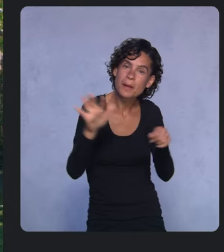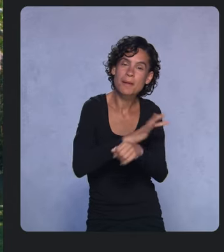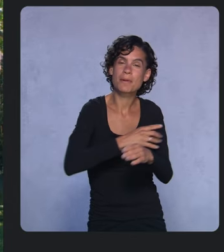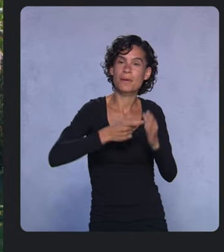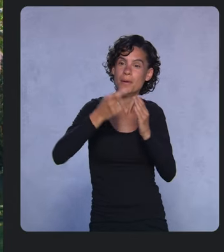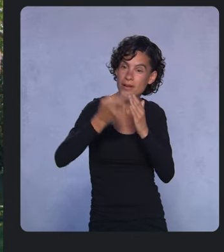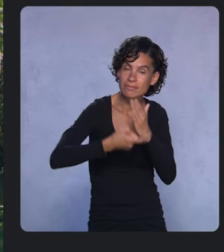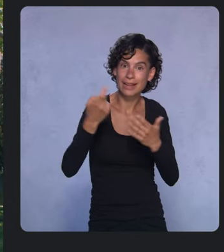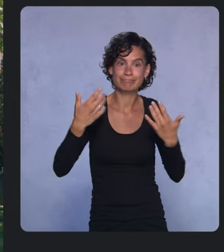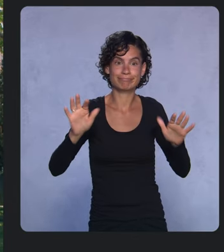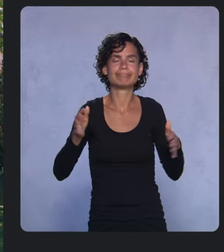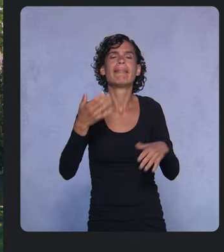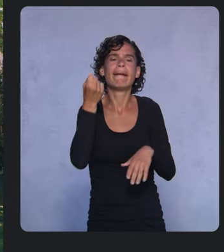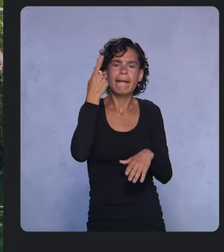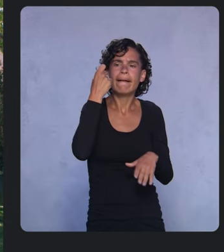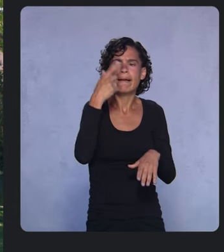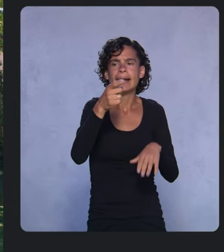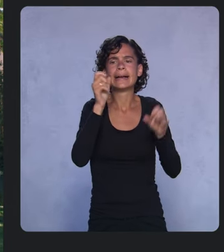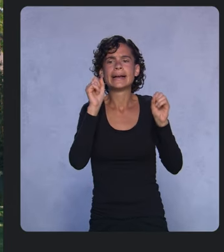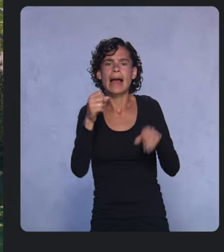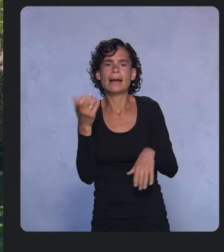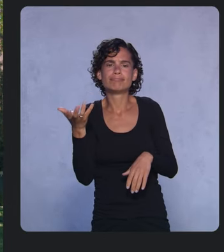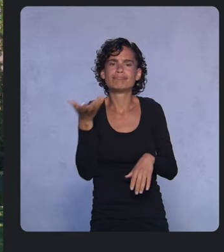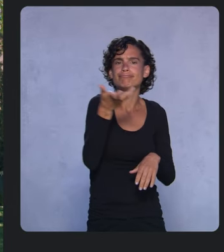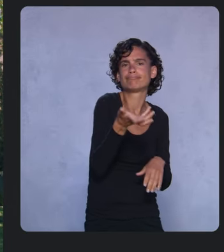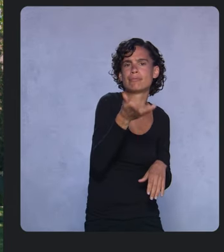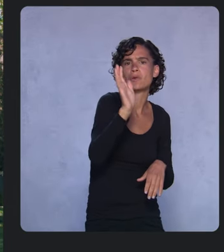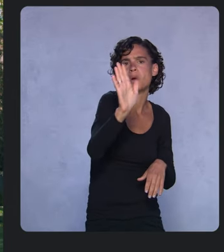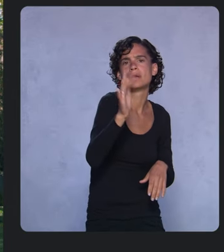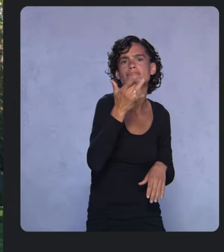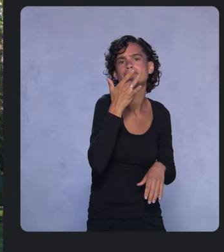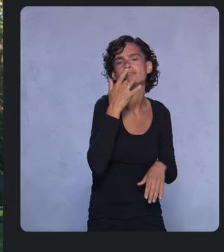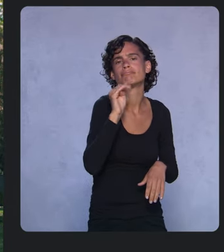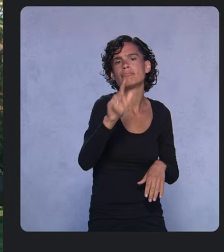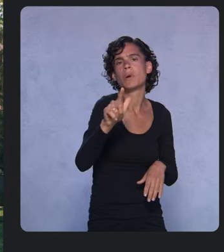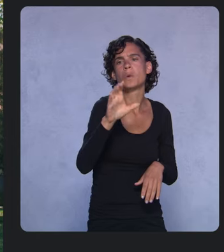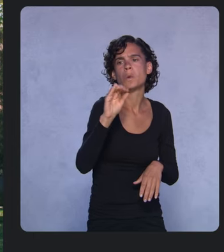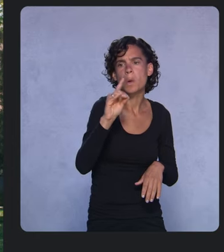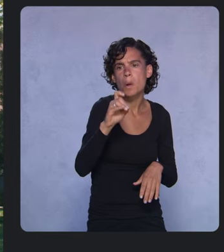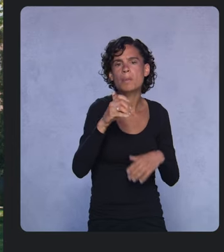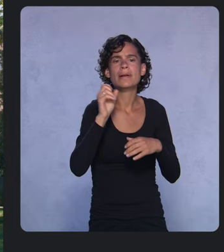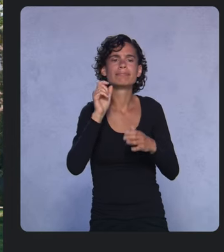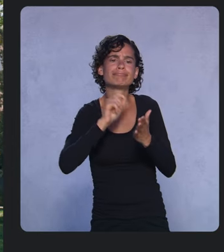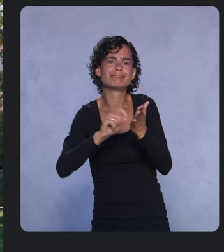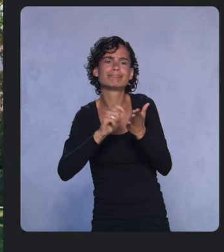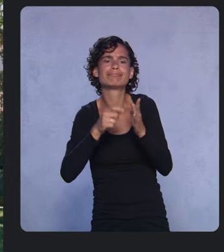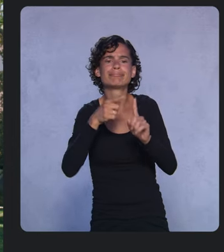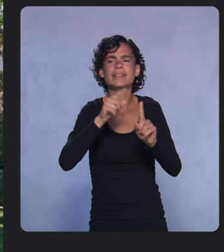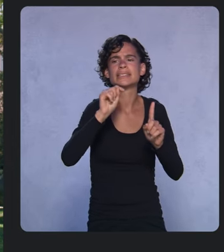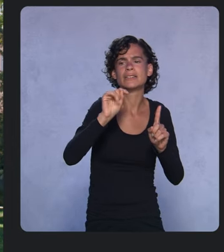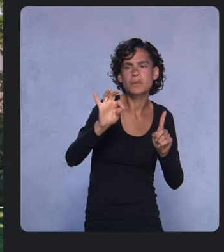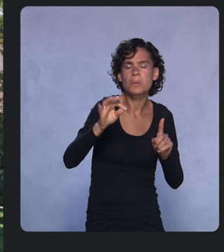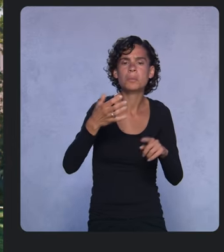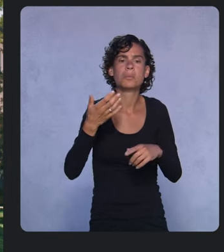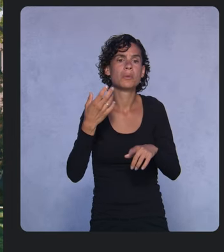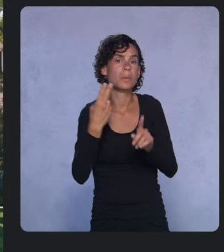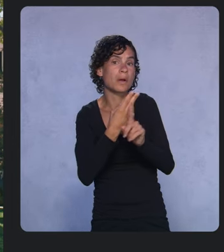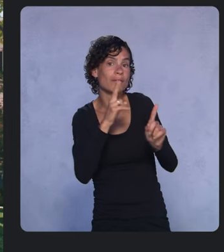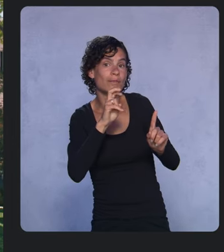Of course you can also bring your own ML code written in popular frameworks, like TensorFlow, and use Vertex AI to train faster at scale.